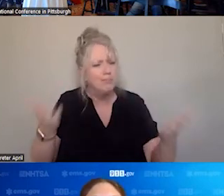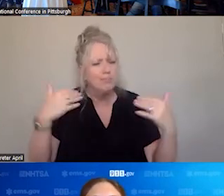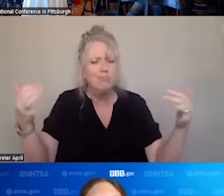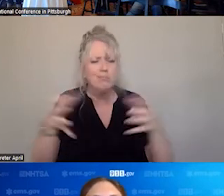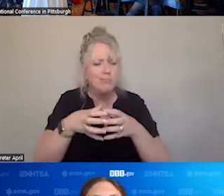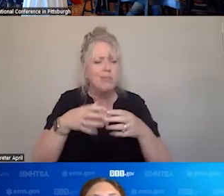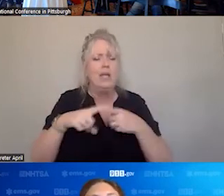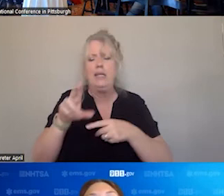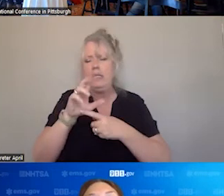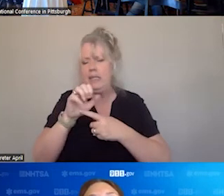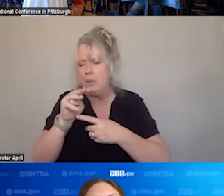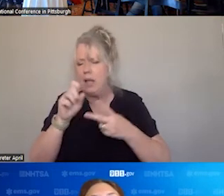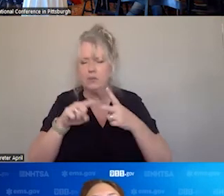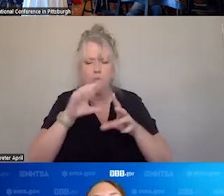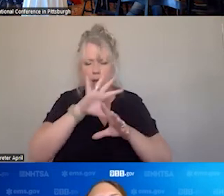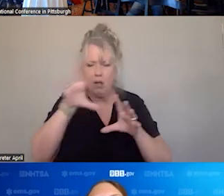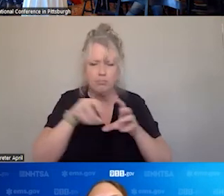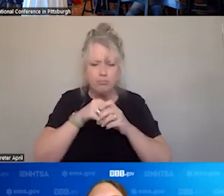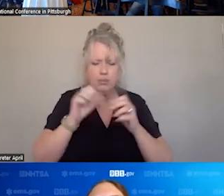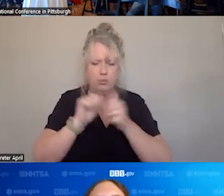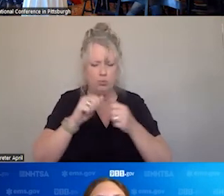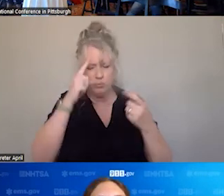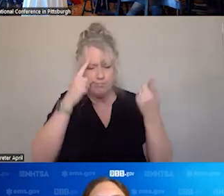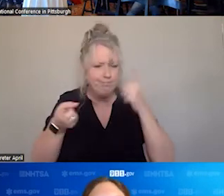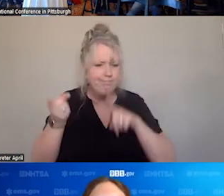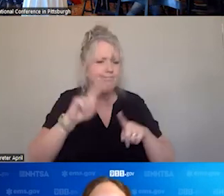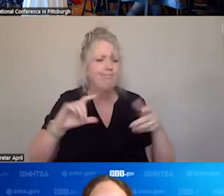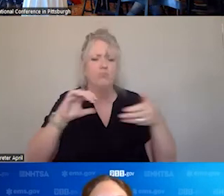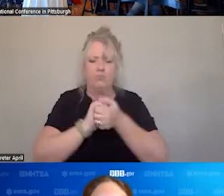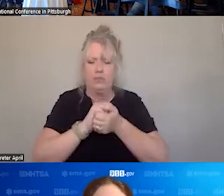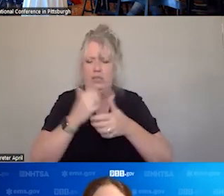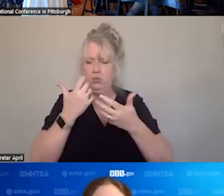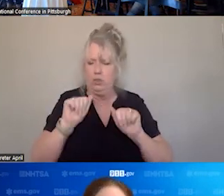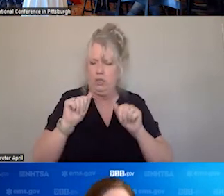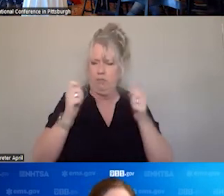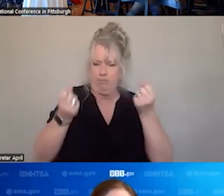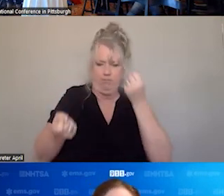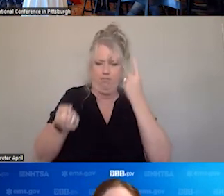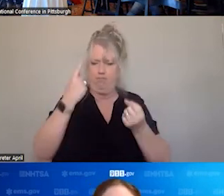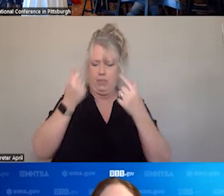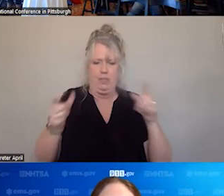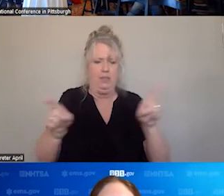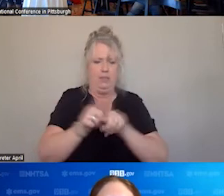911 TOGETHER TO COLLABORATE, TO BIDIRECTIONALLY EDUCATE, WE SPEAK THE SAME LANGUAGE TO EACH OTHER.